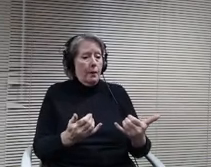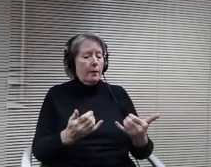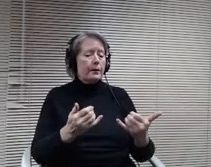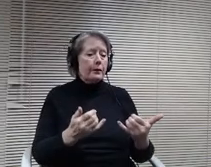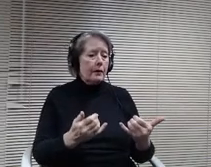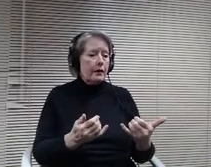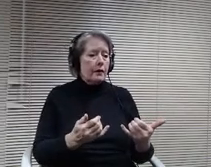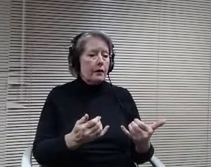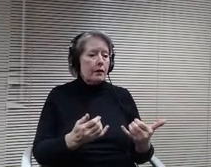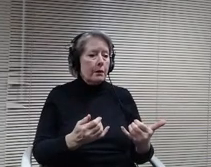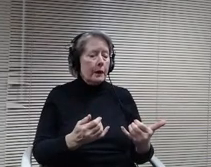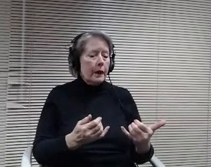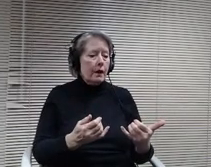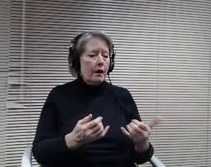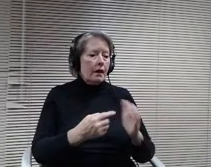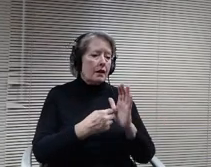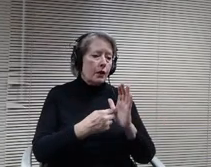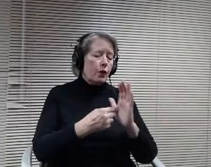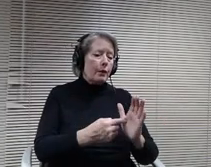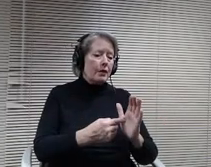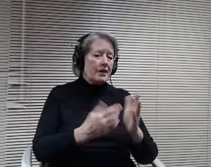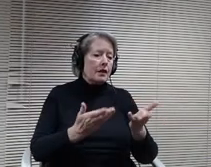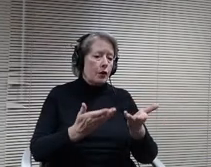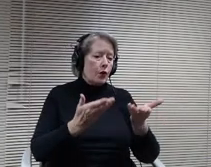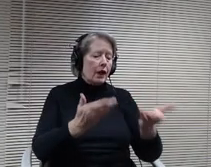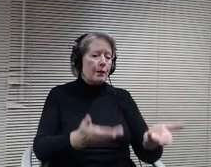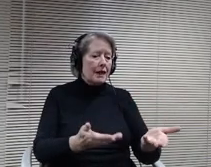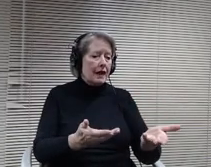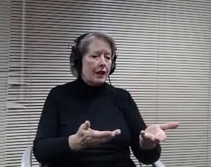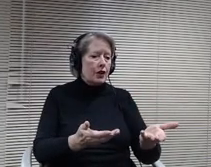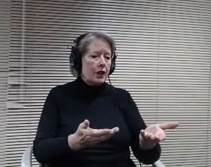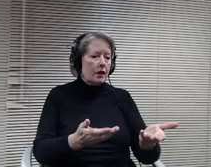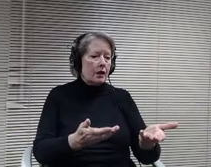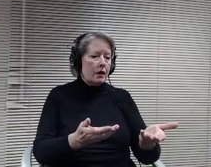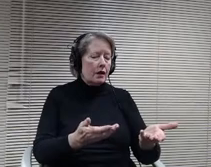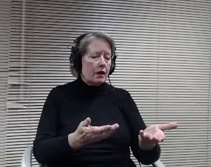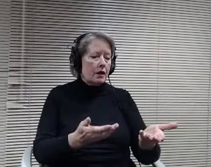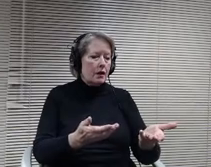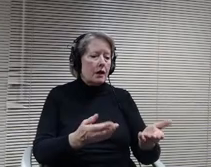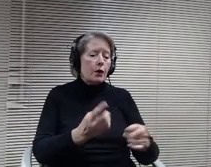would certainly be appropriate if the board chose to change any of those amounts.